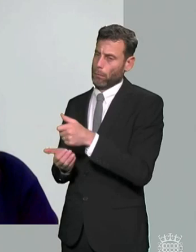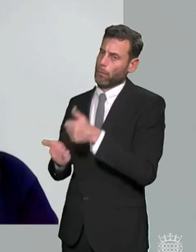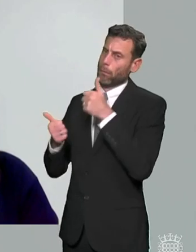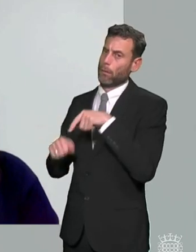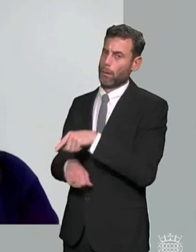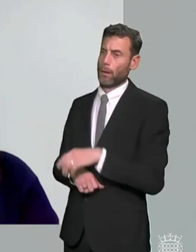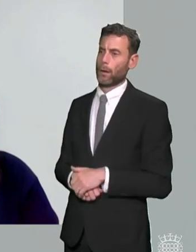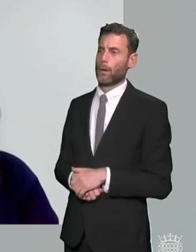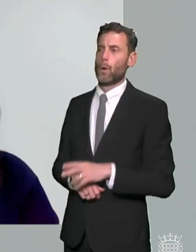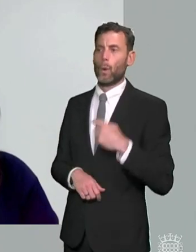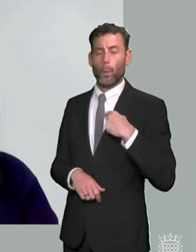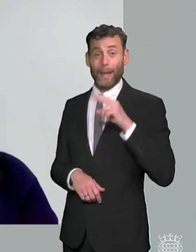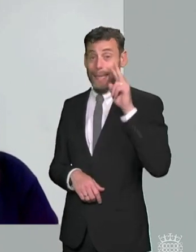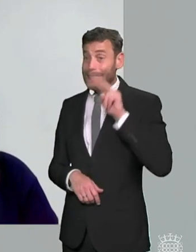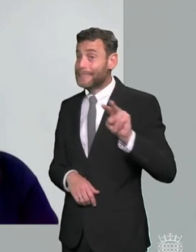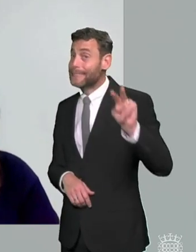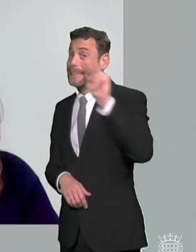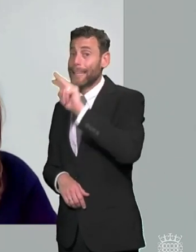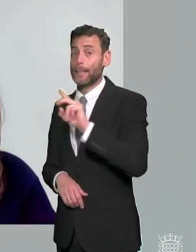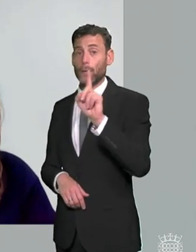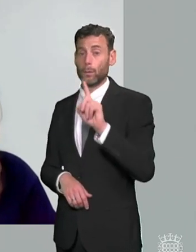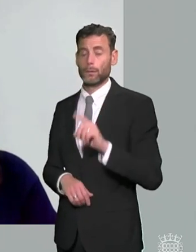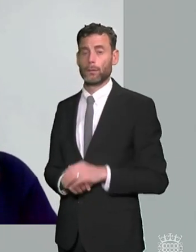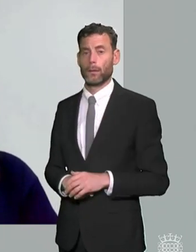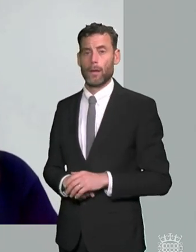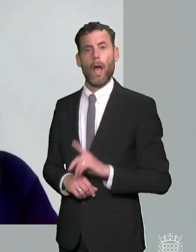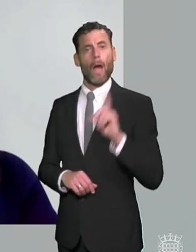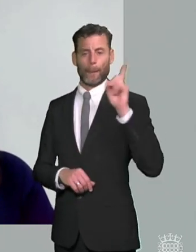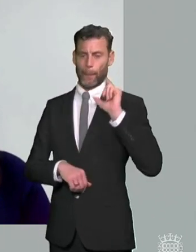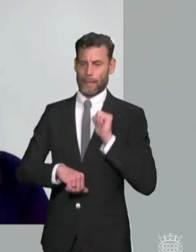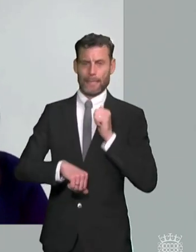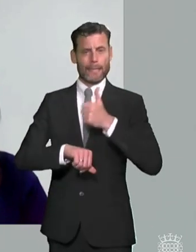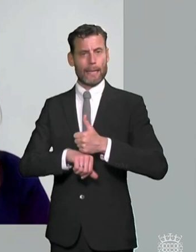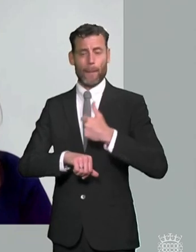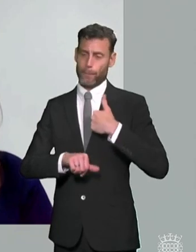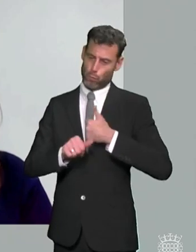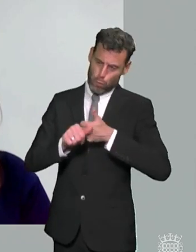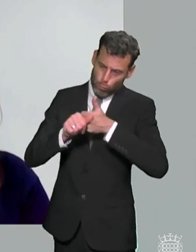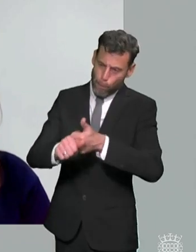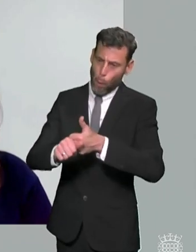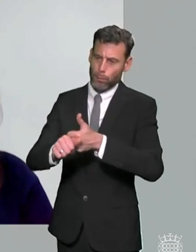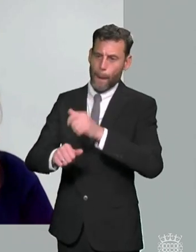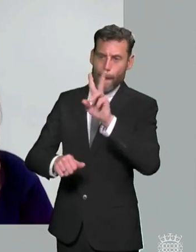of people setting up as advocates for um parents and carers which um and charging